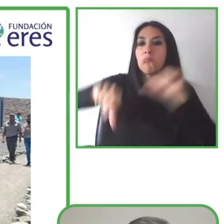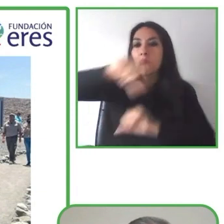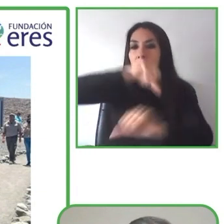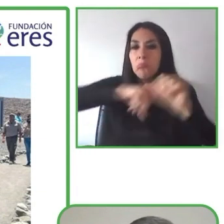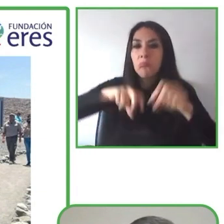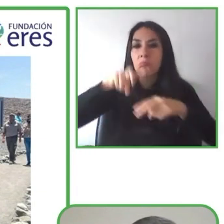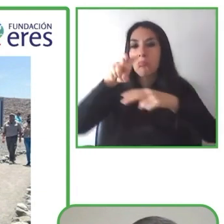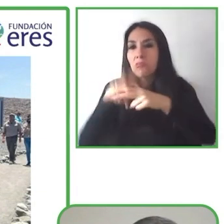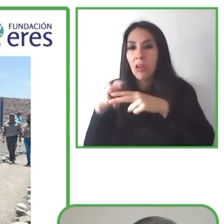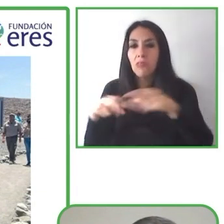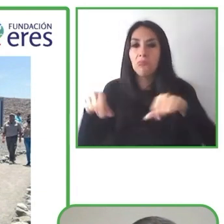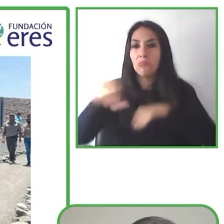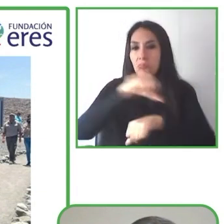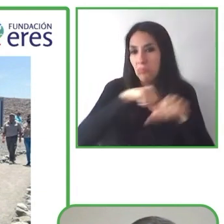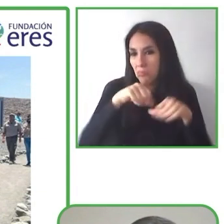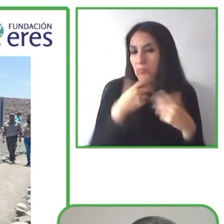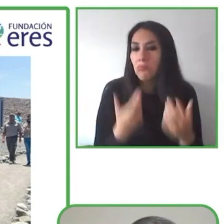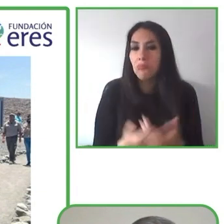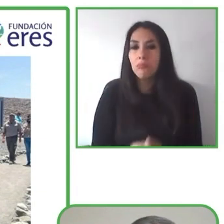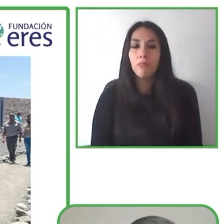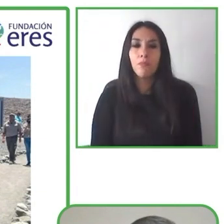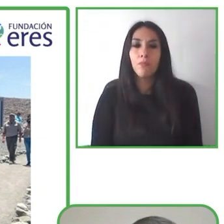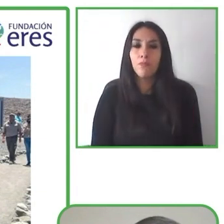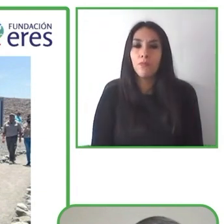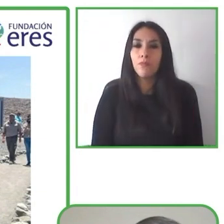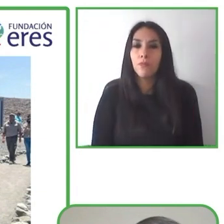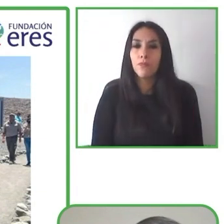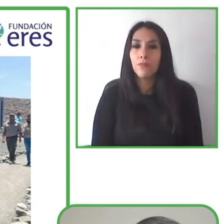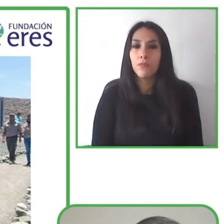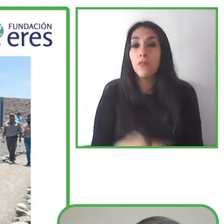so that more people can have full access to nature.